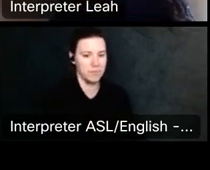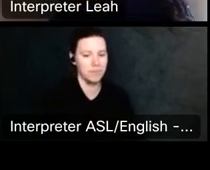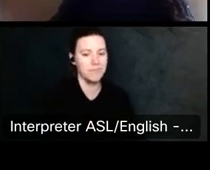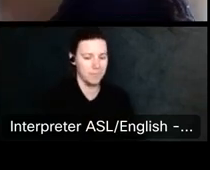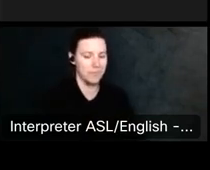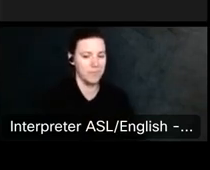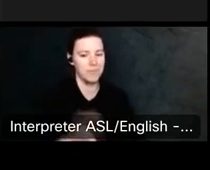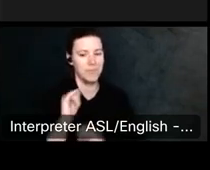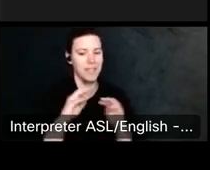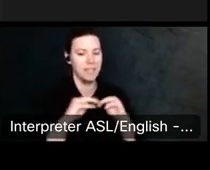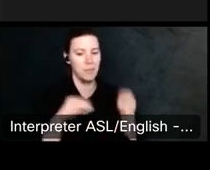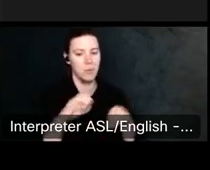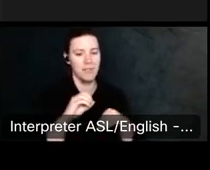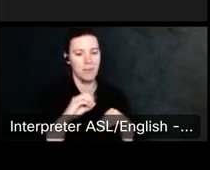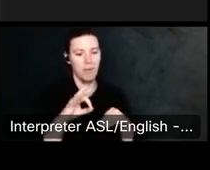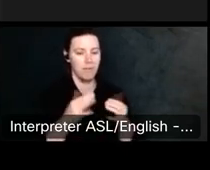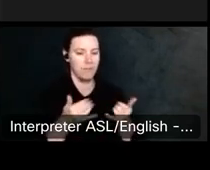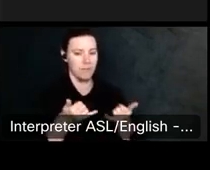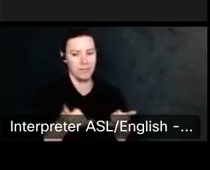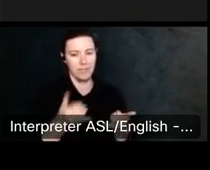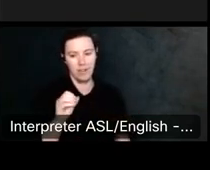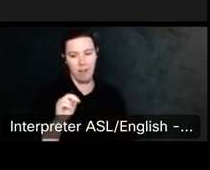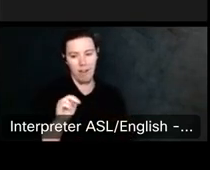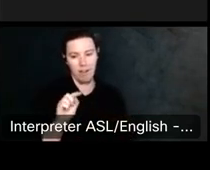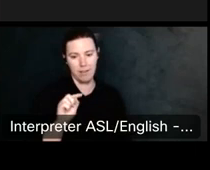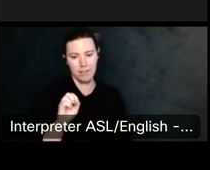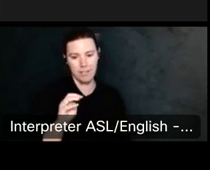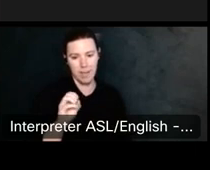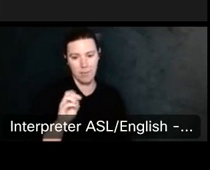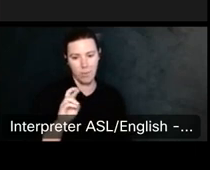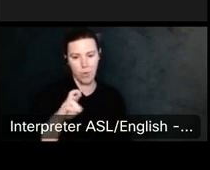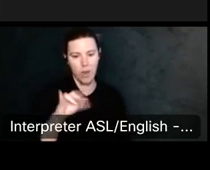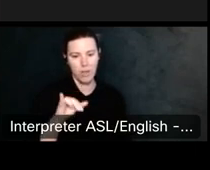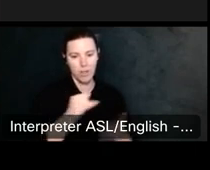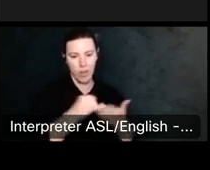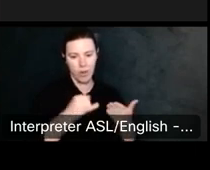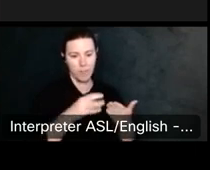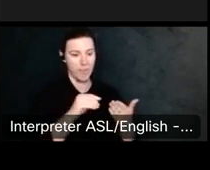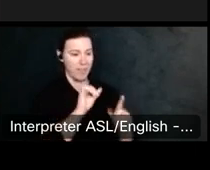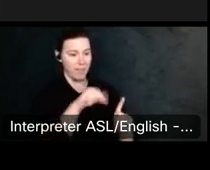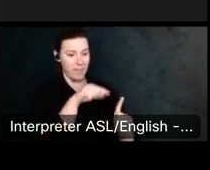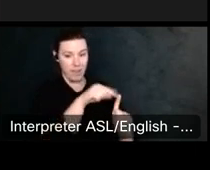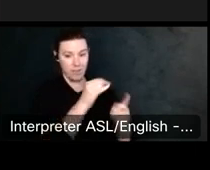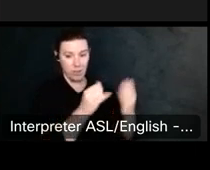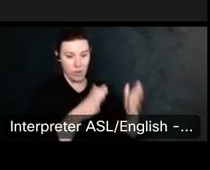And this is the artist, and this is 1 of his pieces that he's created.